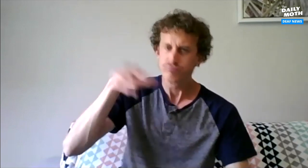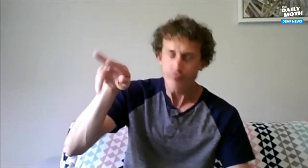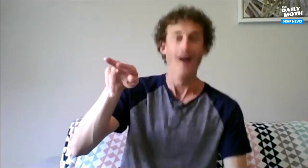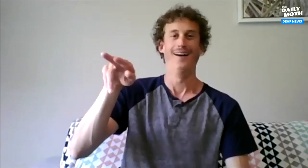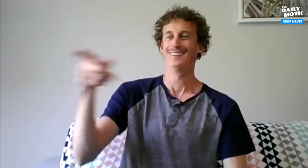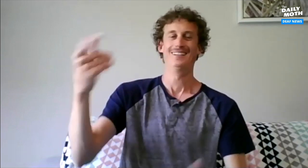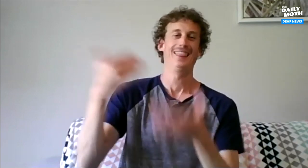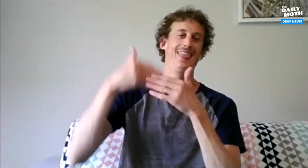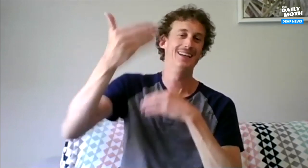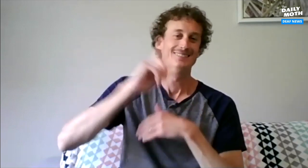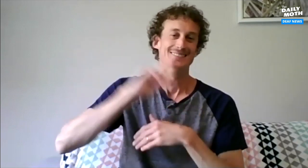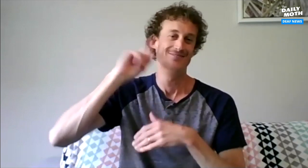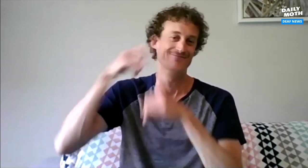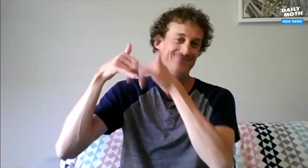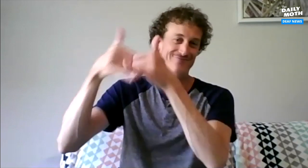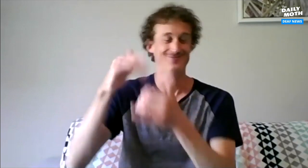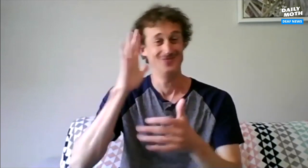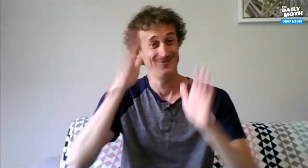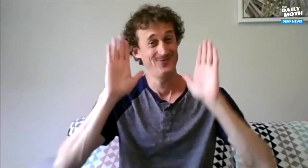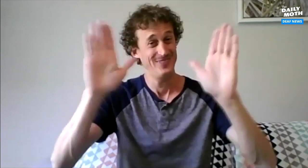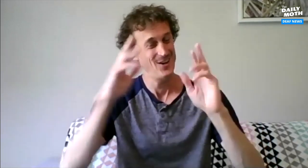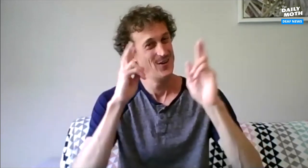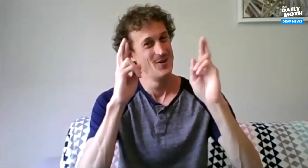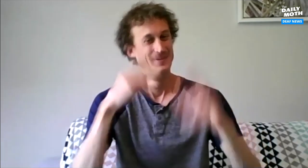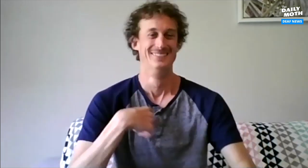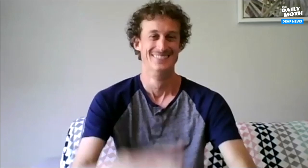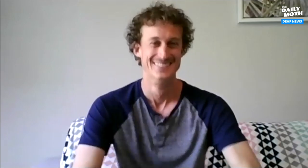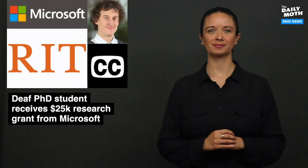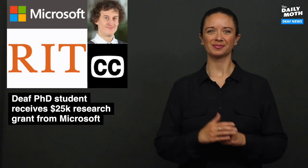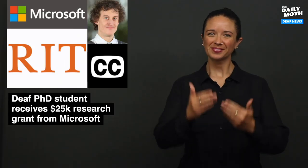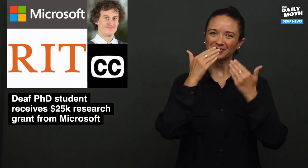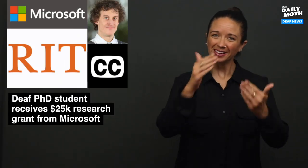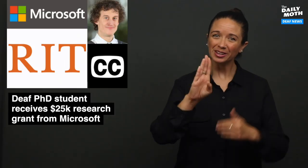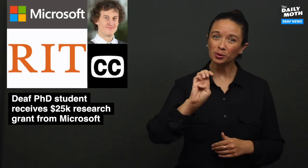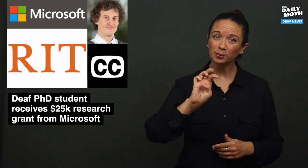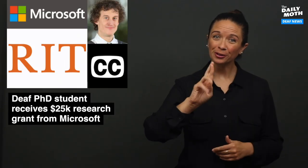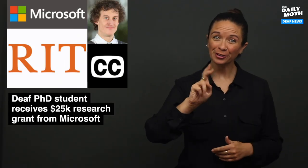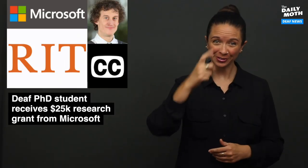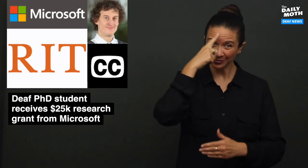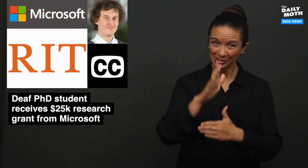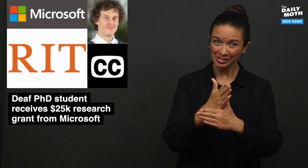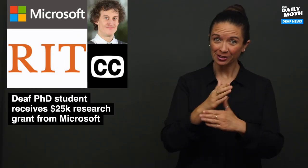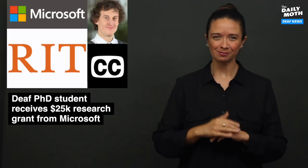I'll be there to see the next deaf grant winner. That would be pretty great and I do hope for this. Thank you, Berke, for sharing.